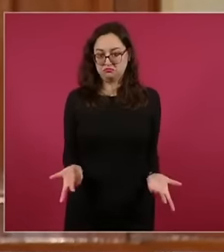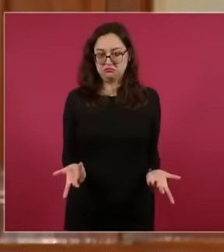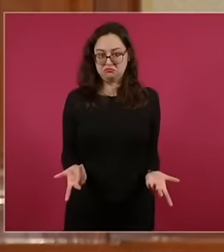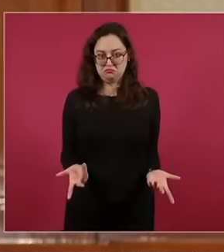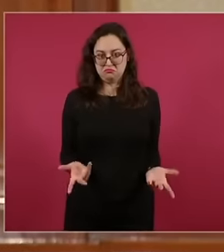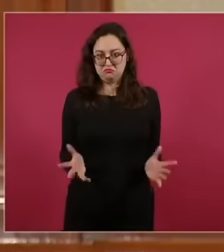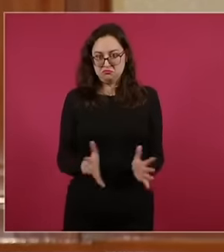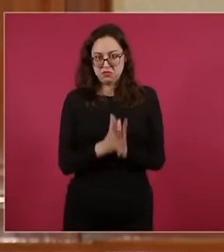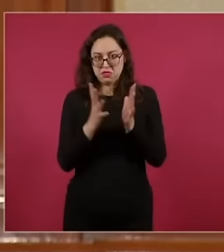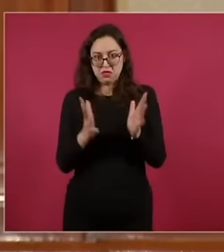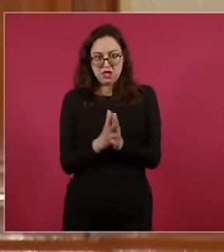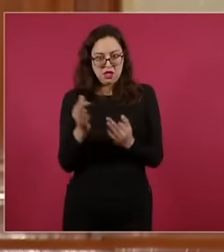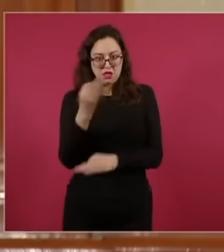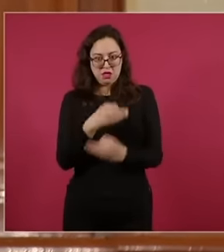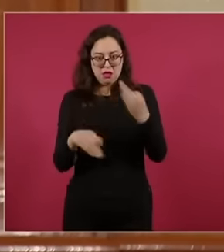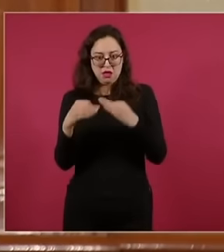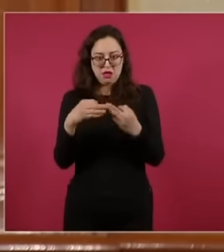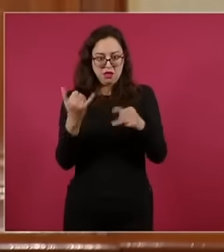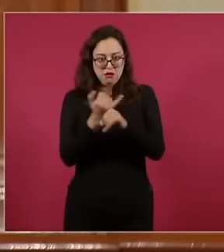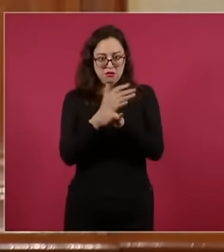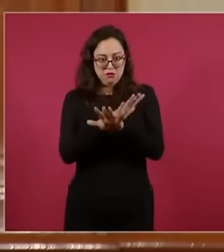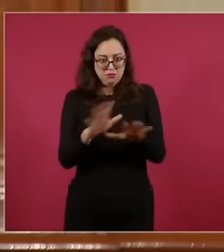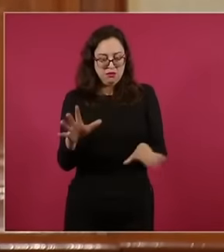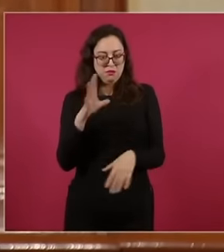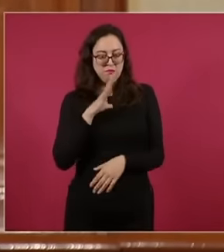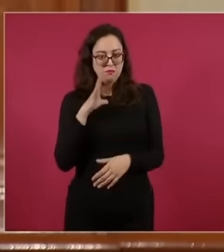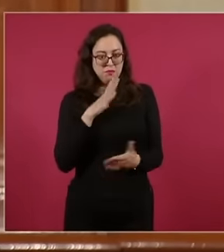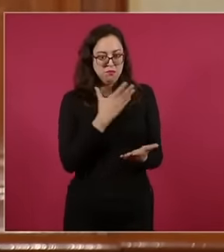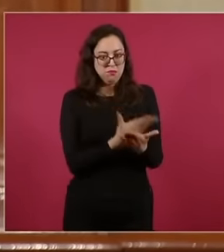information, even